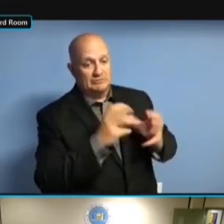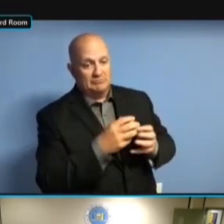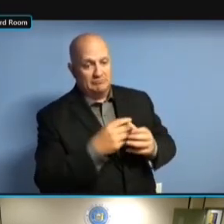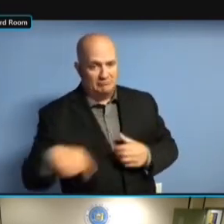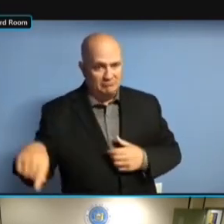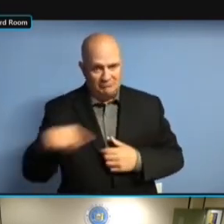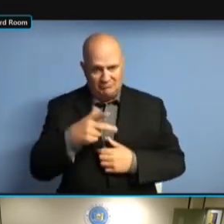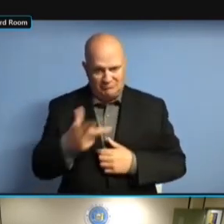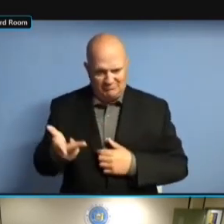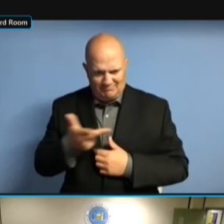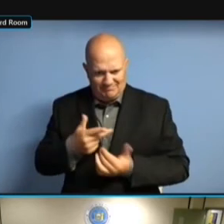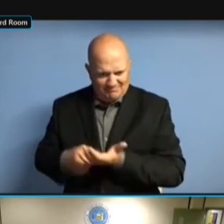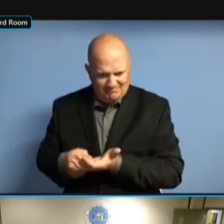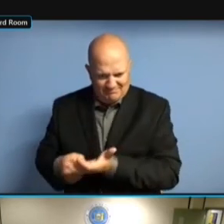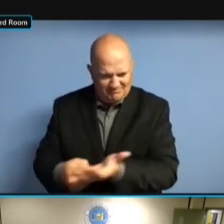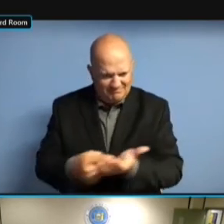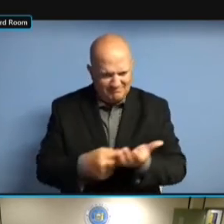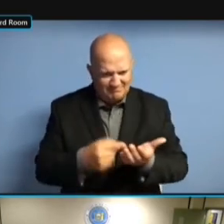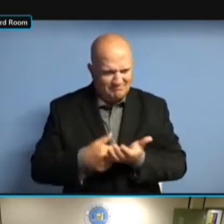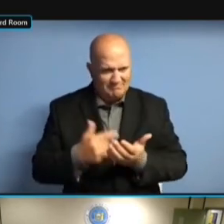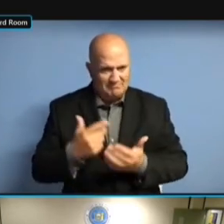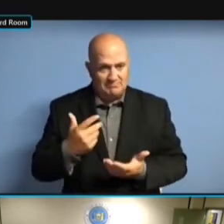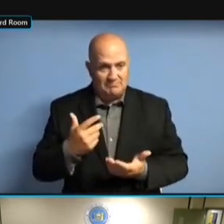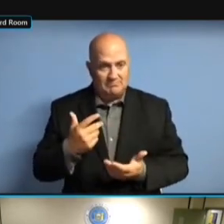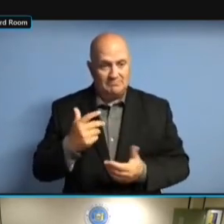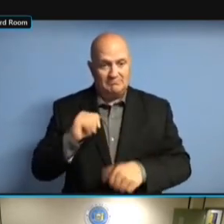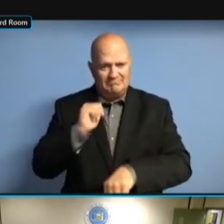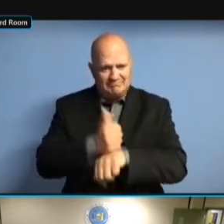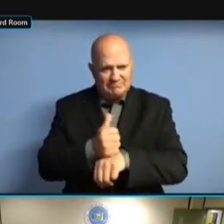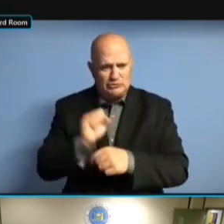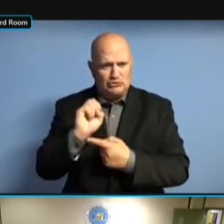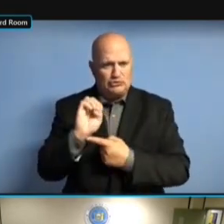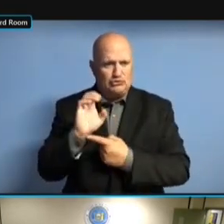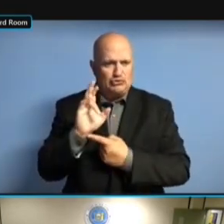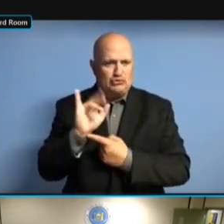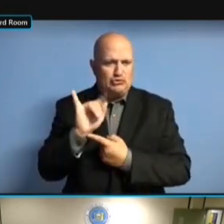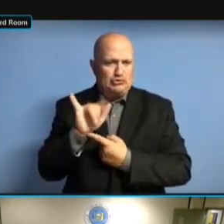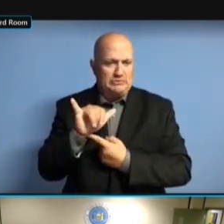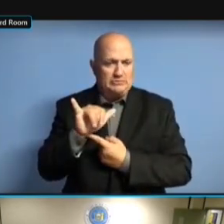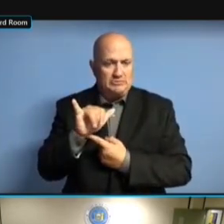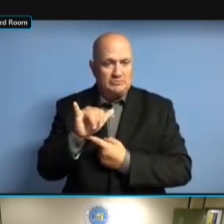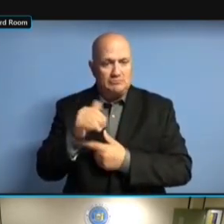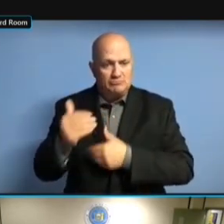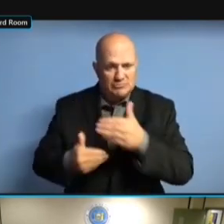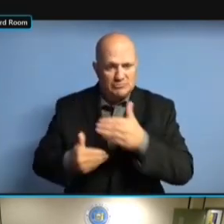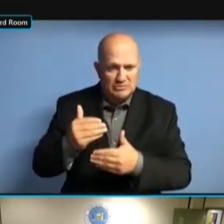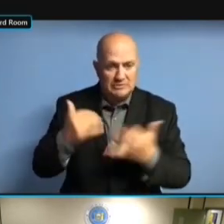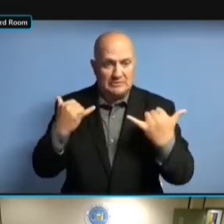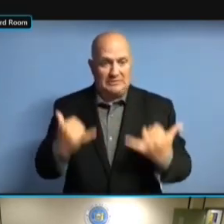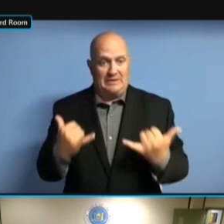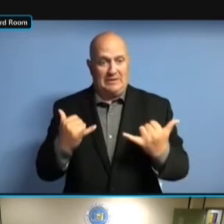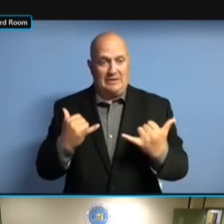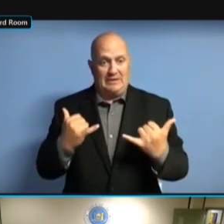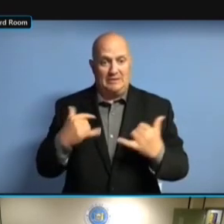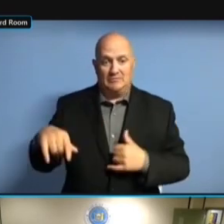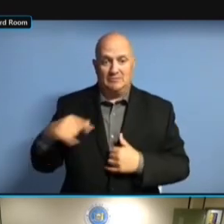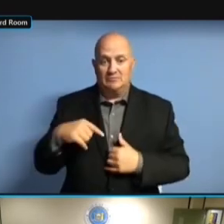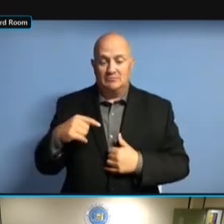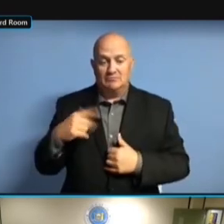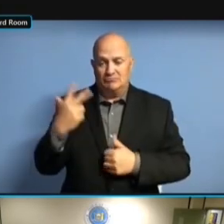TO RENEW THE SECURITY SYSTEM WE PUT TO RENEW THE SECURITY SYSTEM WE PUT IN TO RENEW THE SECURITY SYSTEM WE PUT IN PLACE TO RENEW THE SECURITY SYSTEM WE PUT IN PLACE FOR TO RENEW THE SECURITY SYSTEM WE PUT IN PLACE FOR THE TO RENEW THE SECURITY SYSTEM WE PUT IN PLACE FOR THE COUNTIES PUT IN PLACE FOR THE COUNTIES PUT IN PLACE FOR THE COUNTIES THREE PUT IN PLACE FOR THE COUNTIES THREE YEARS PUT IN PLACE FOR THE COUNTIES THREE YEARS AGO PUT IN PLACE FOR THE COUNTIES THREE YEARS AGO FOR PUT IN PLACE FOR THE COUNTIES THREE YEARS AGO FOR YOU THREE YEARS AGO FOR YOU THREE YEARS AGO FOR YOU DETECTION THREE YEARS AGO FOR YOU DETECTION AND THREE YEARS AGO FOR YOU DETECTION AND SECURITY DETECTION AND SECURITY DETECTION AND SECURITY MONITORING.